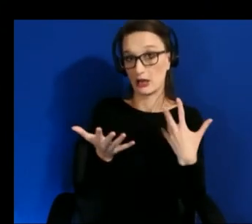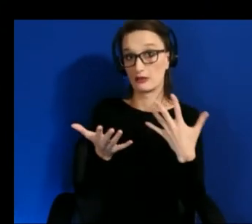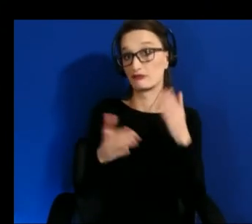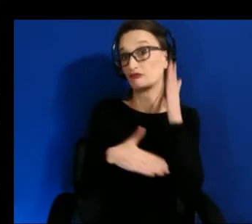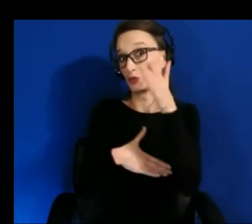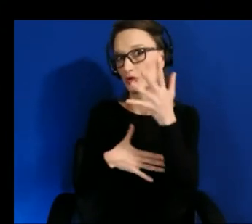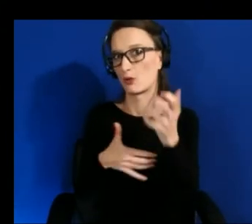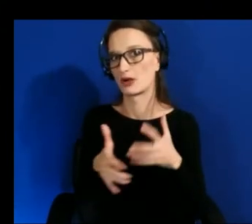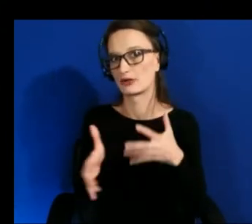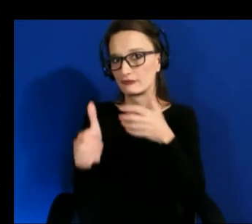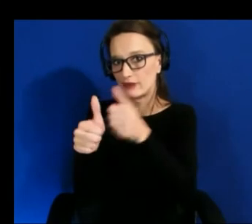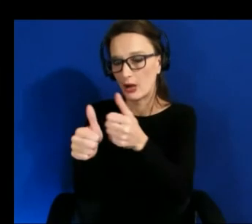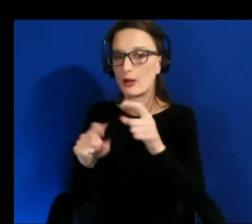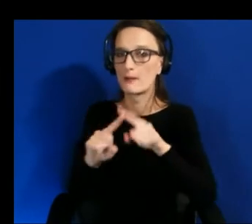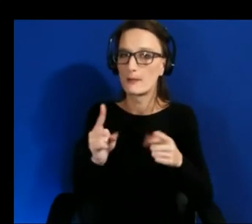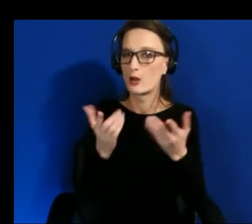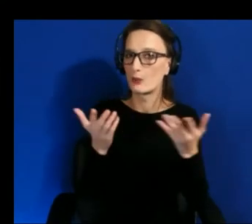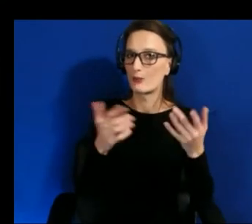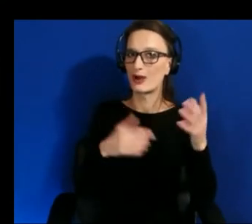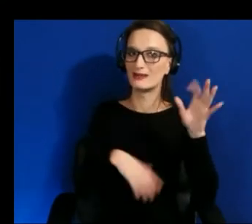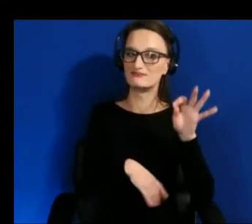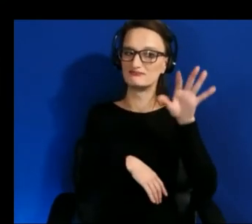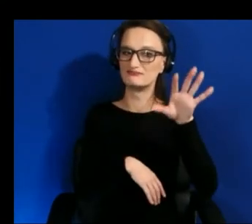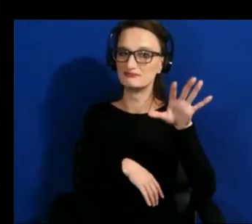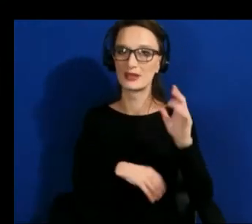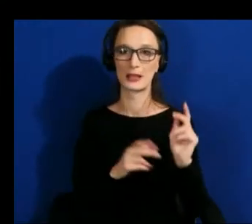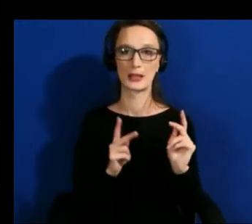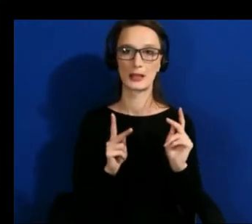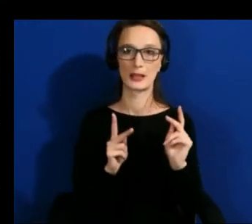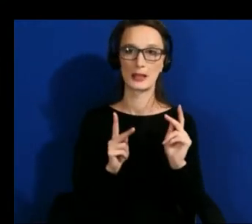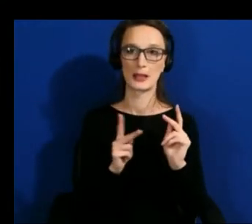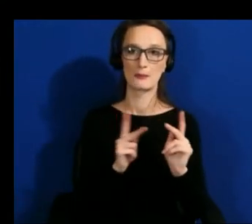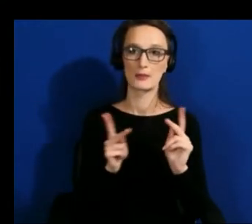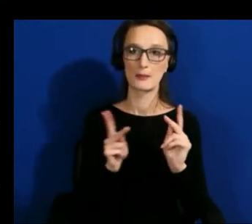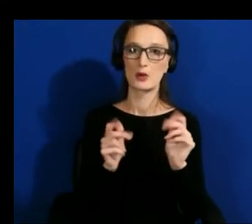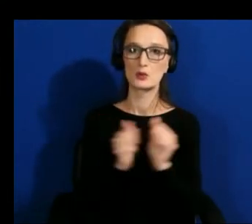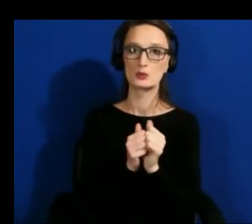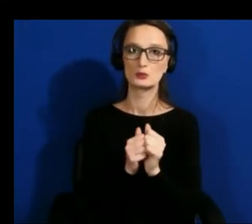people kind of were playing you know with forehand or backhand swings but then also people were doing